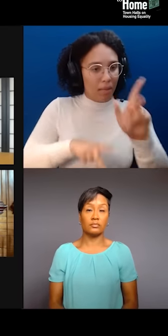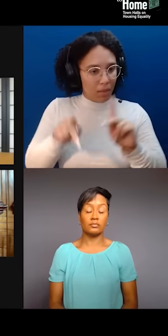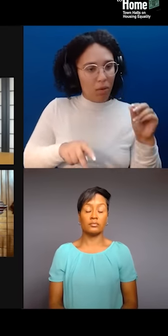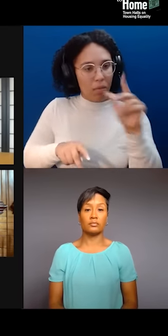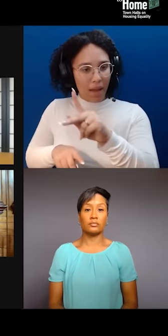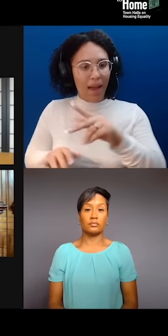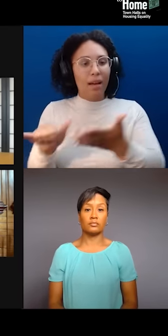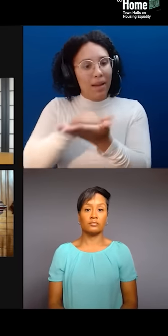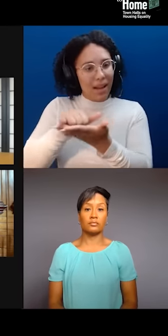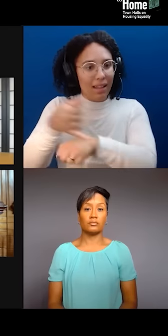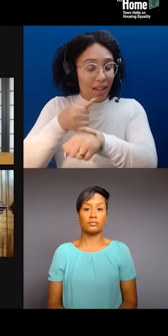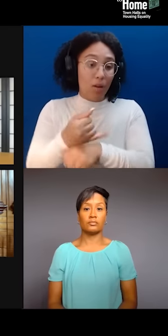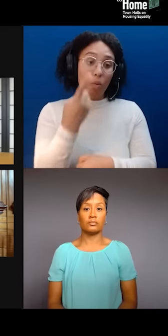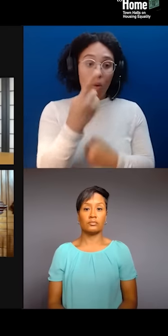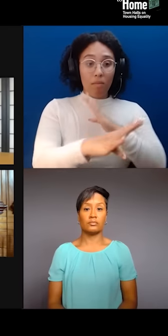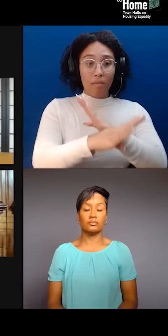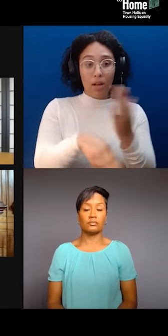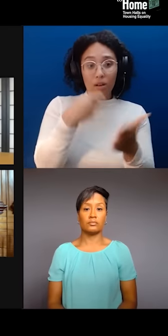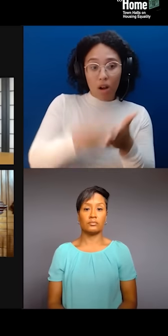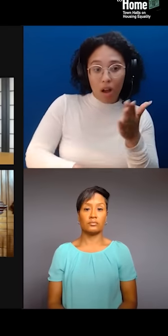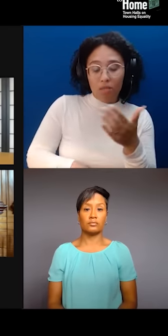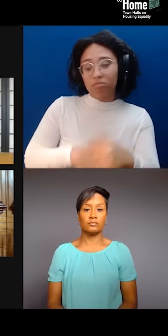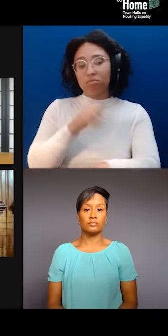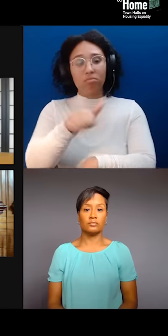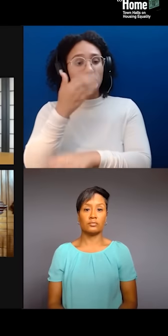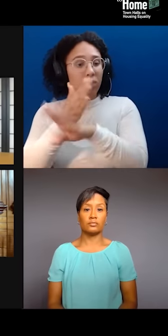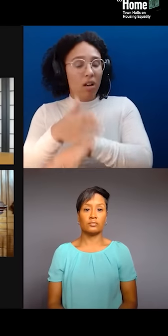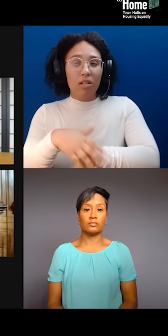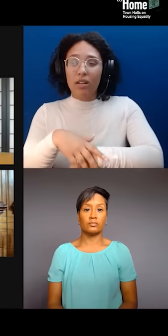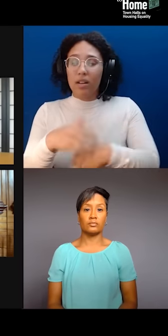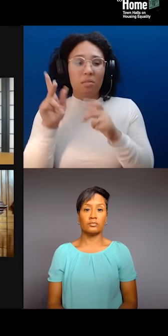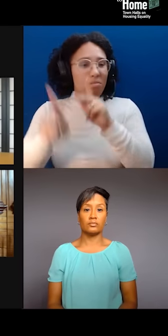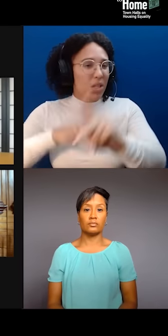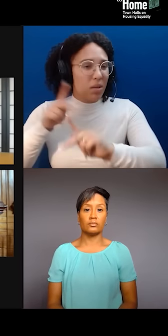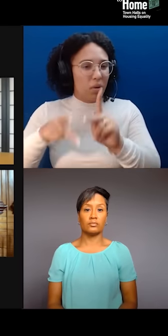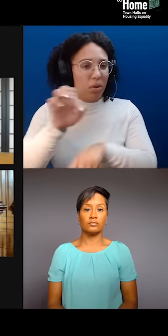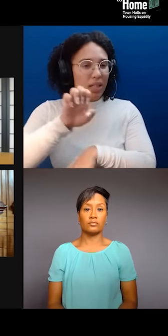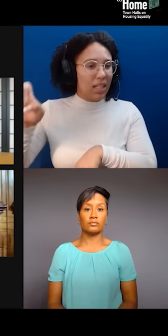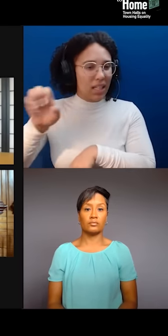Another barrier is many people on the East Coast have been reduced to the violence of stereotype.